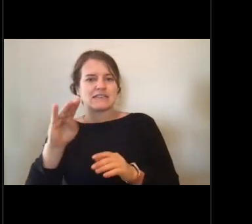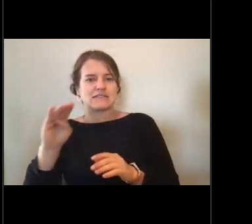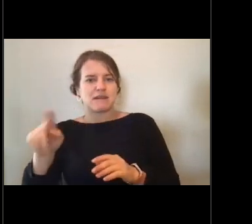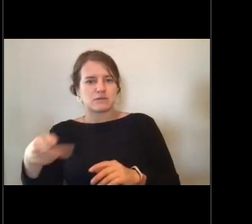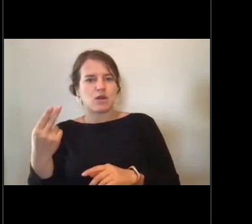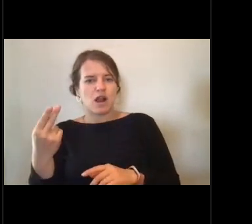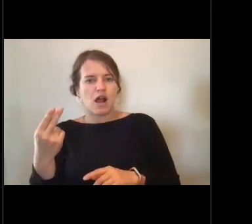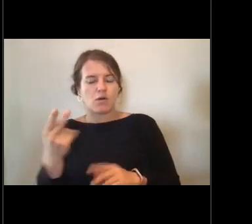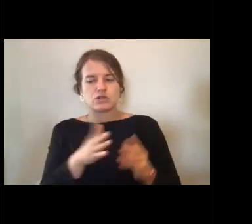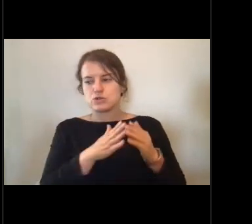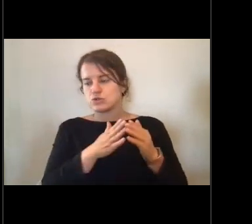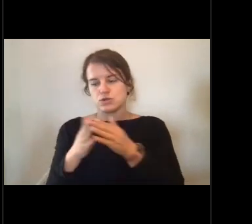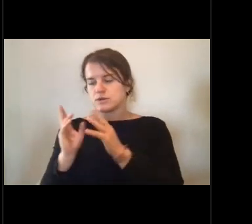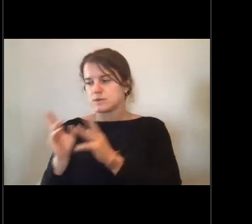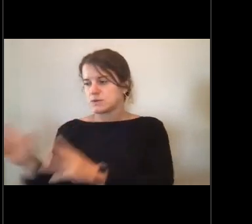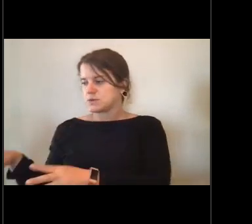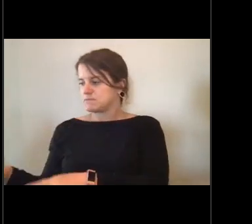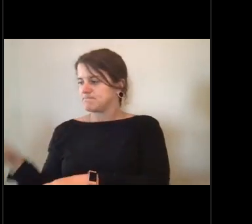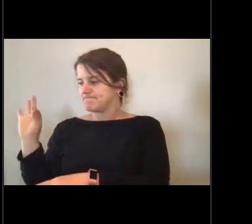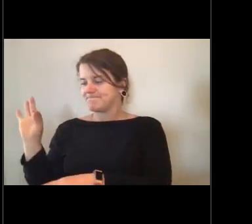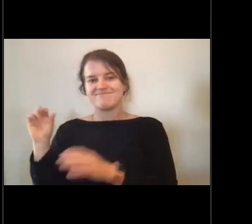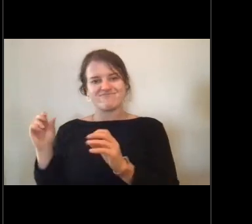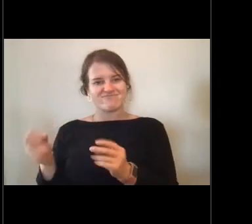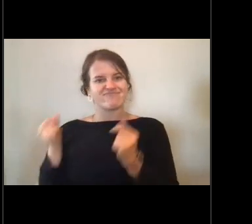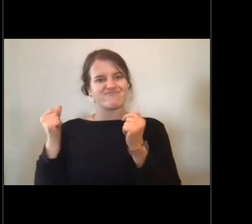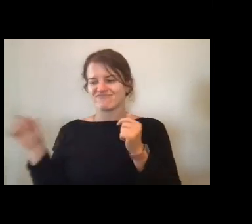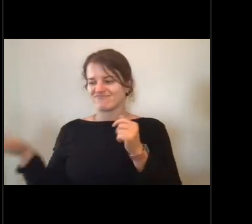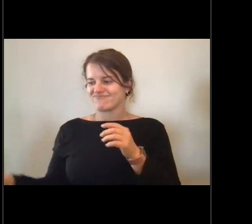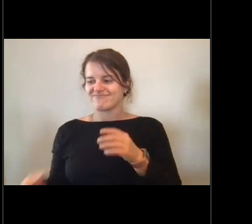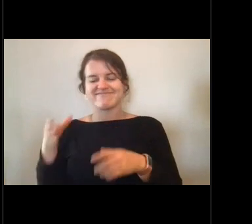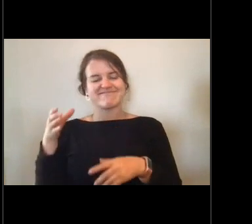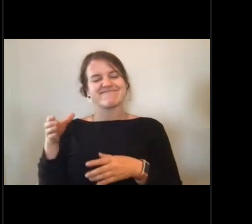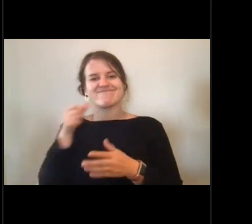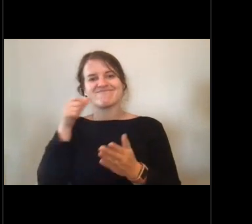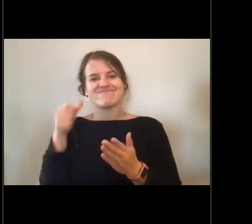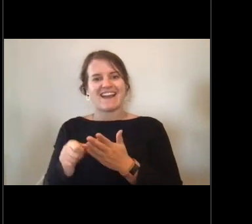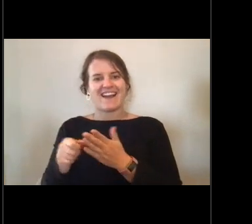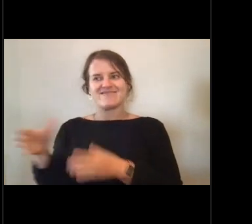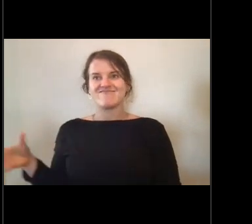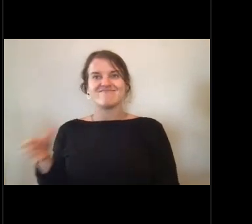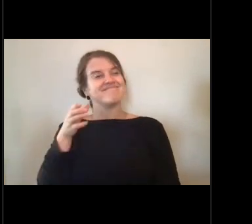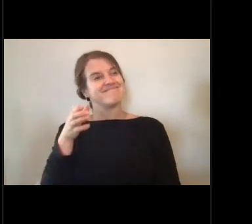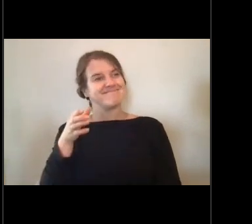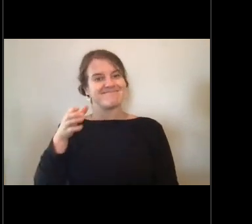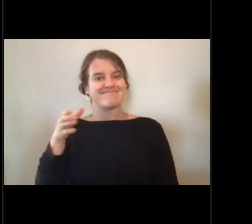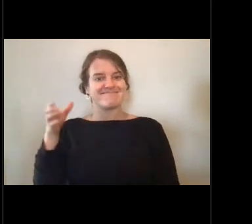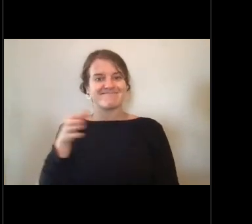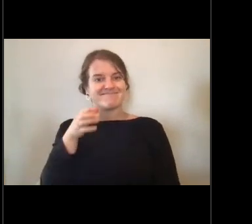So it got there pretty quick and they were able to get the canister out and it stayed on the surface.